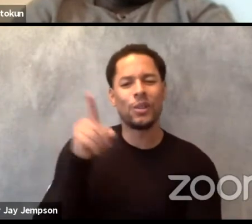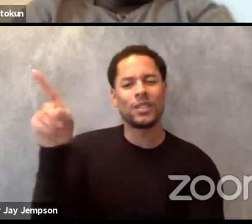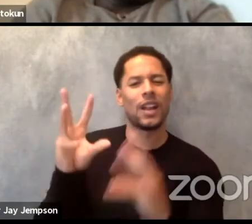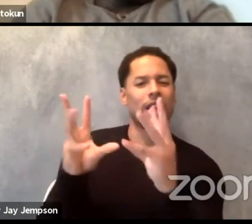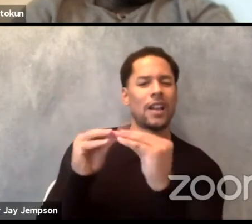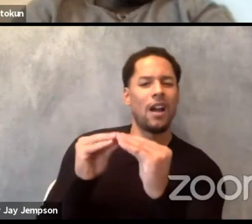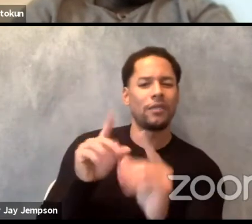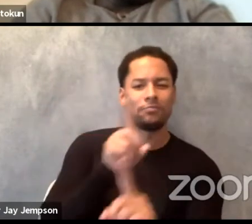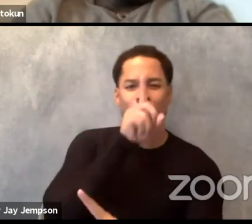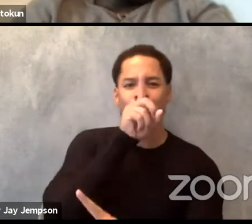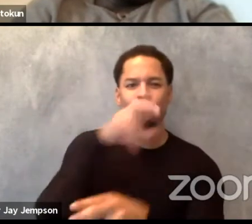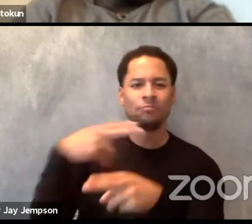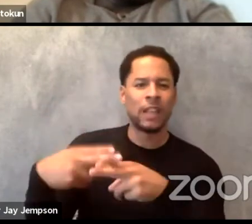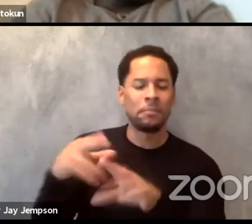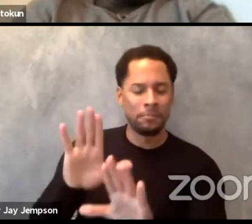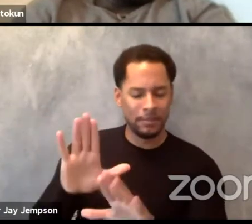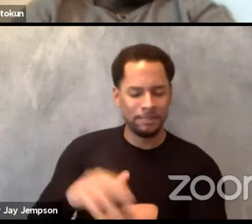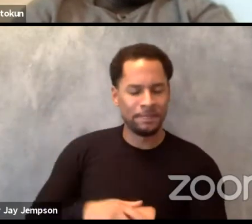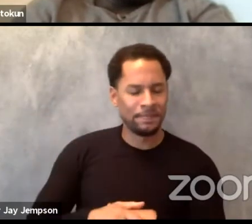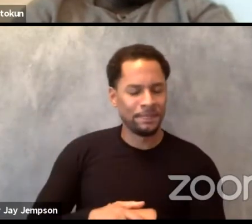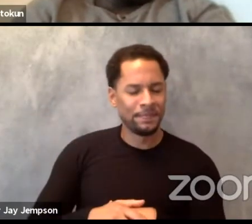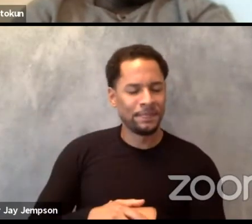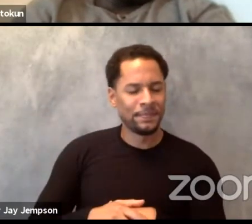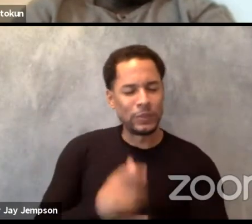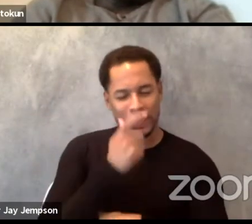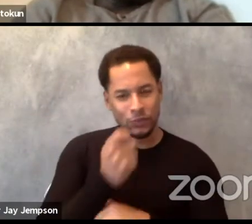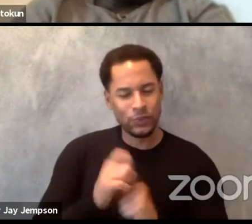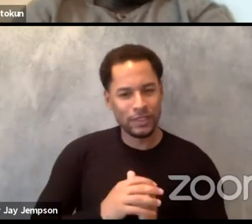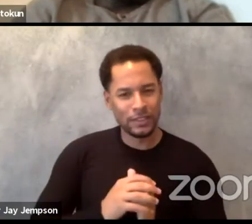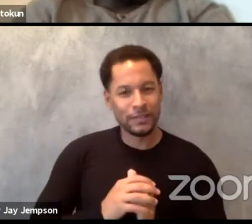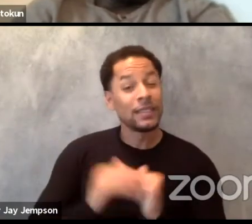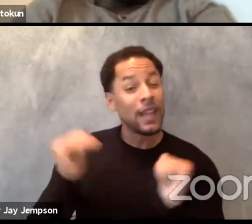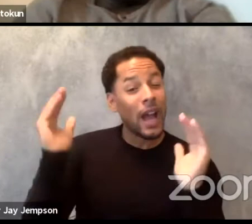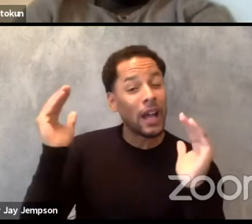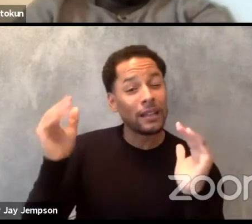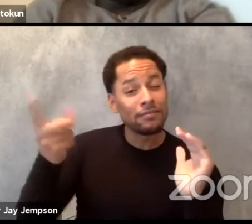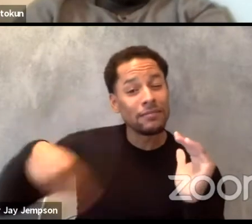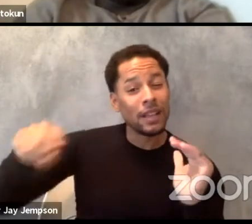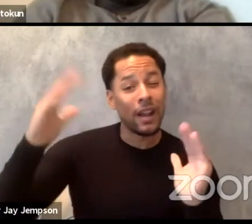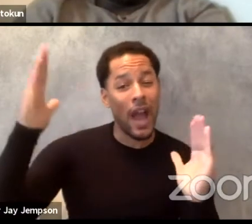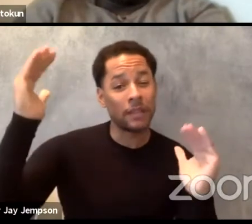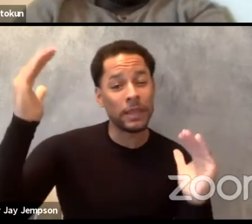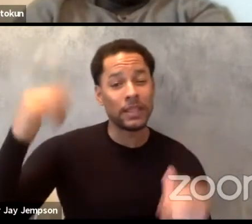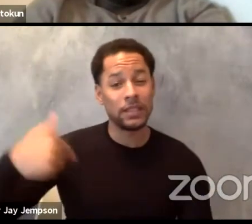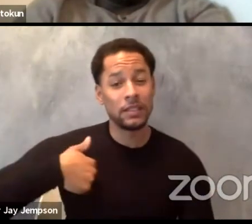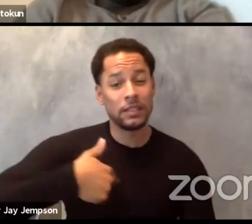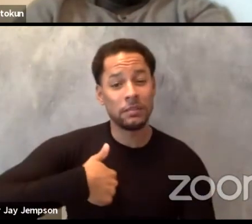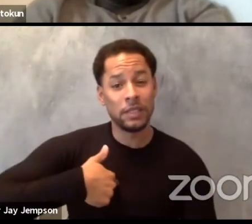And the expectation of me to represent everybody in a country